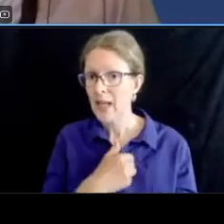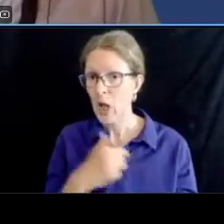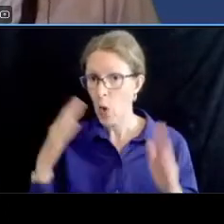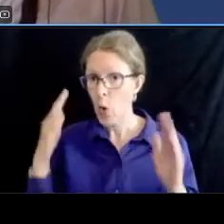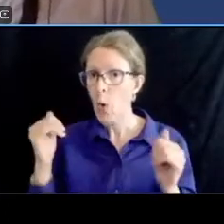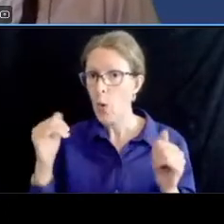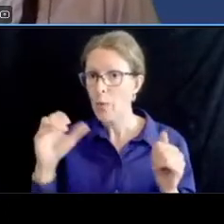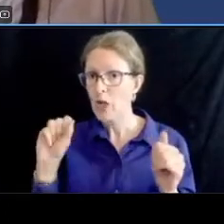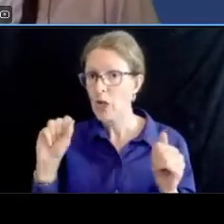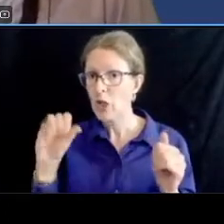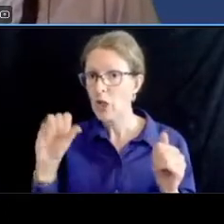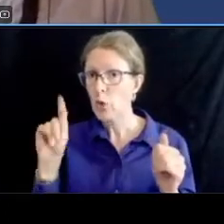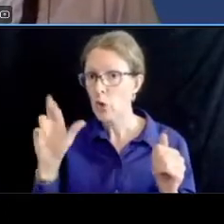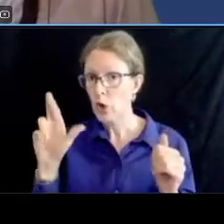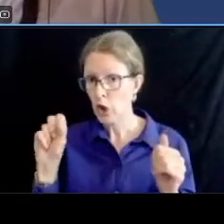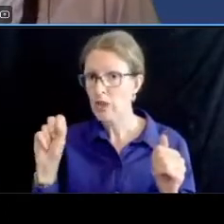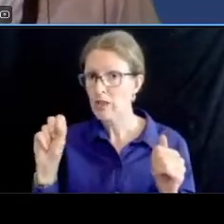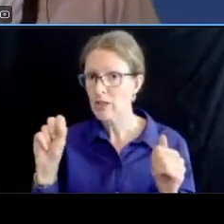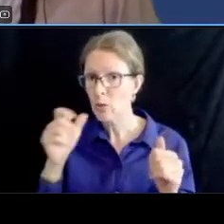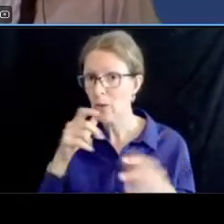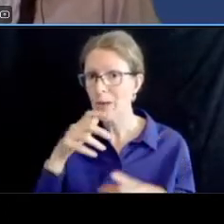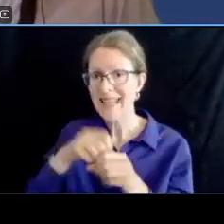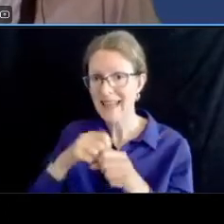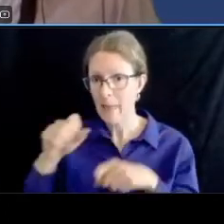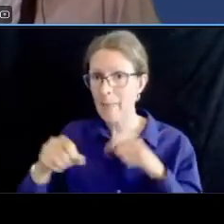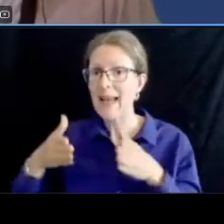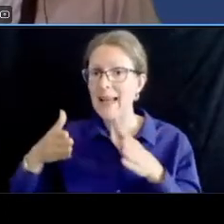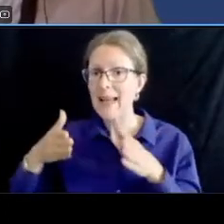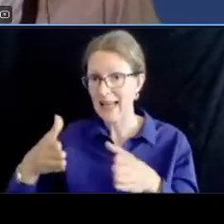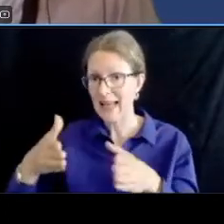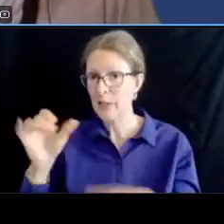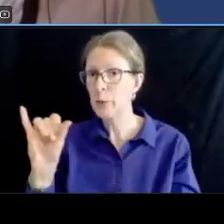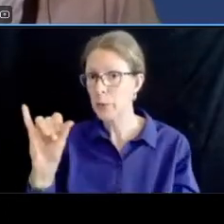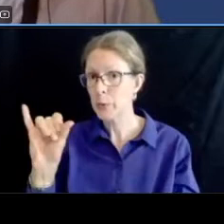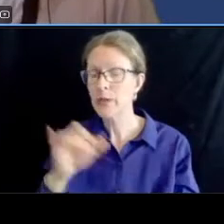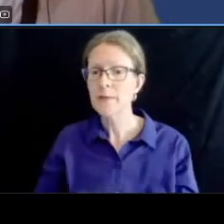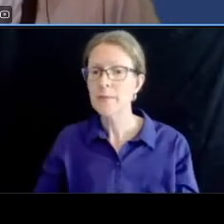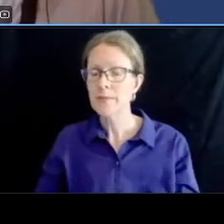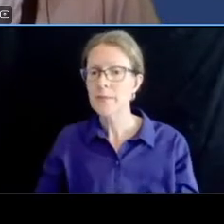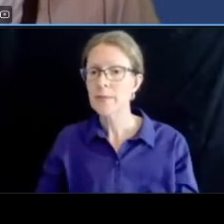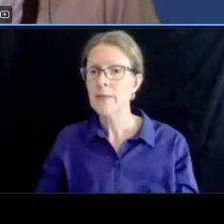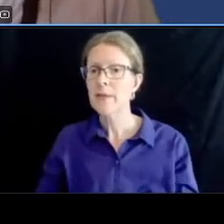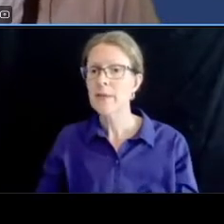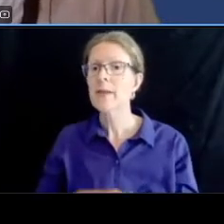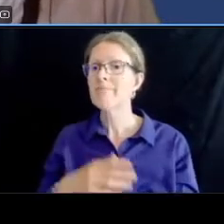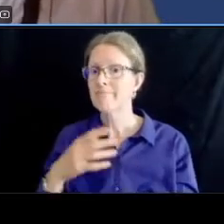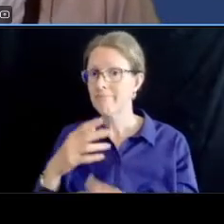the bike lanes uh and by getting the scooters and the bicycles off the sidewalks that should make